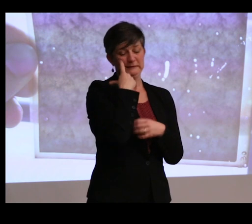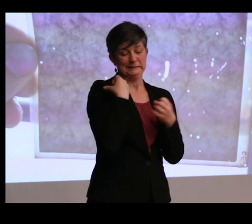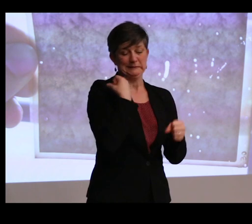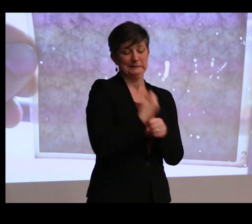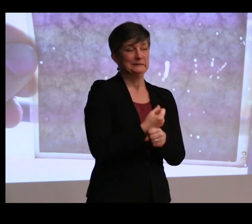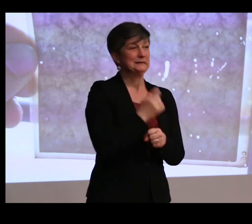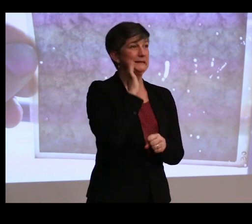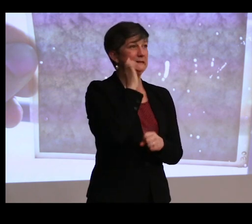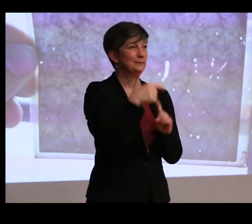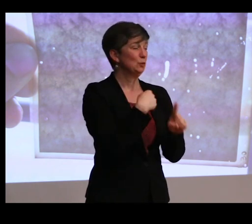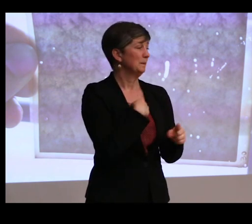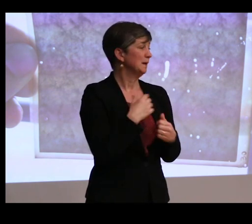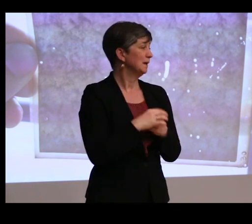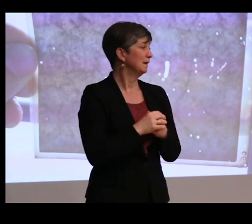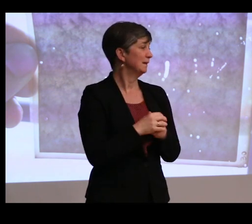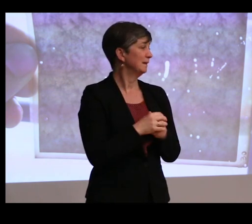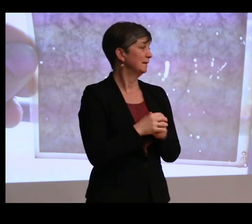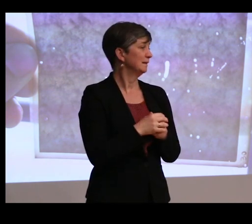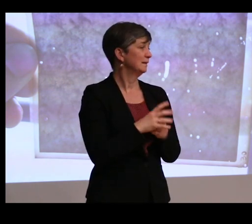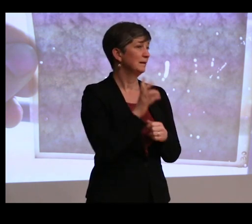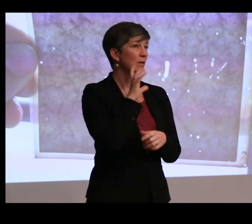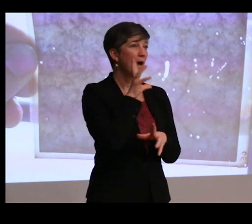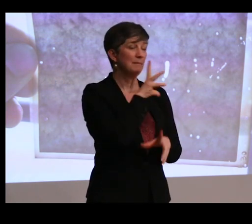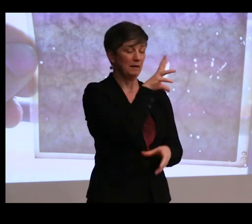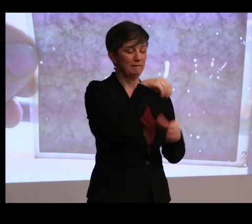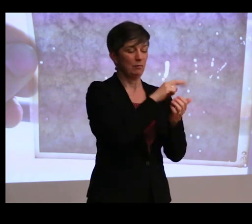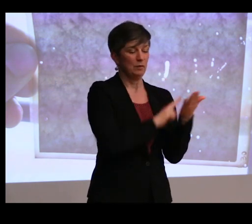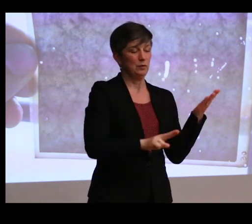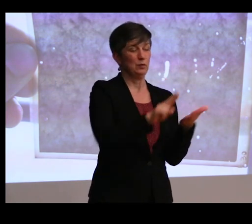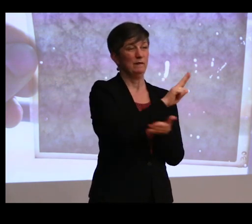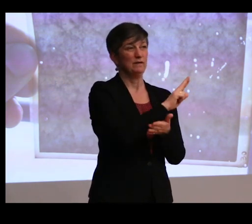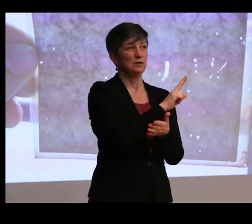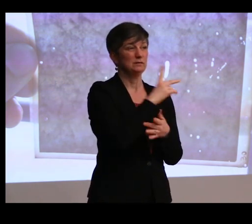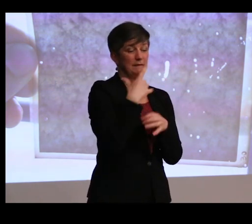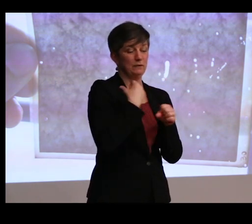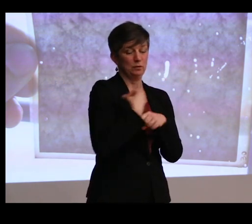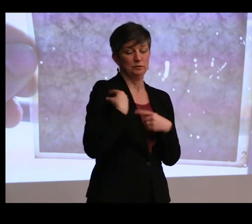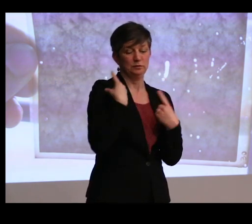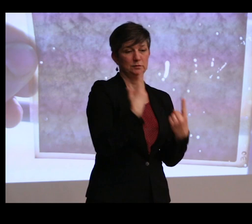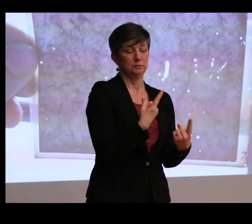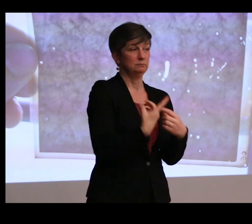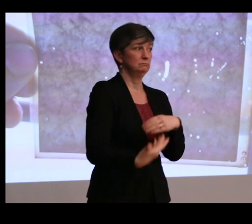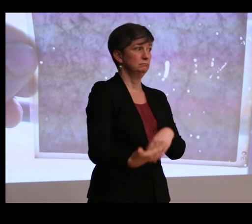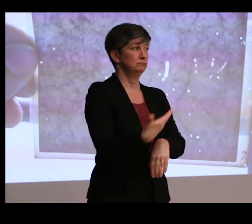It seems to me in the time I've been involved in universities, in the last few years, there's been a sudden increase